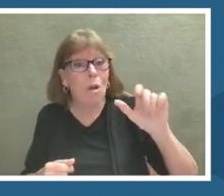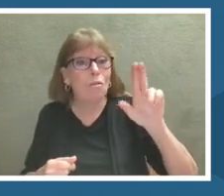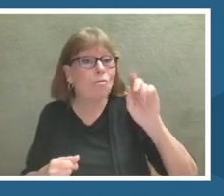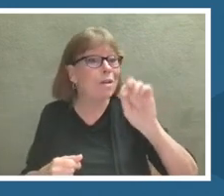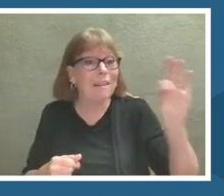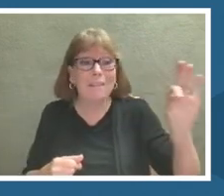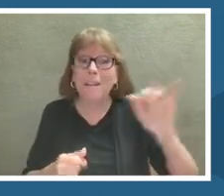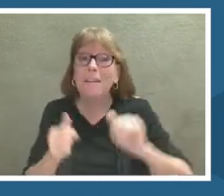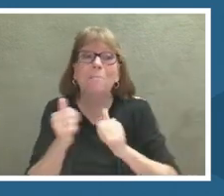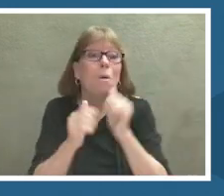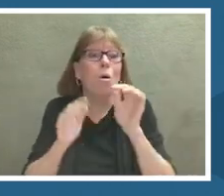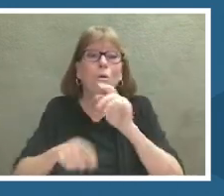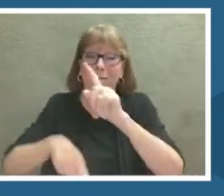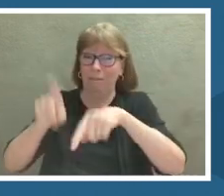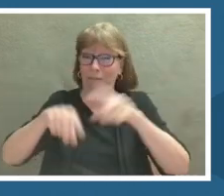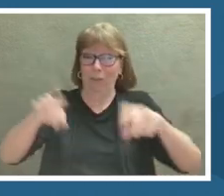Providing shelter and food for generations of ocean life.